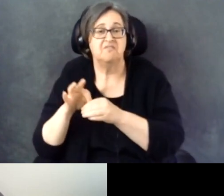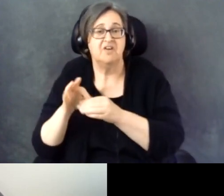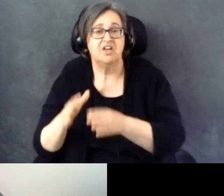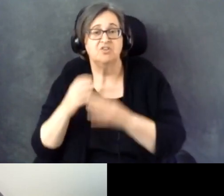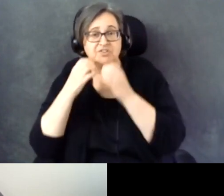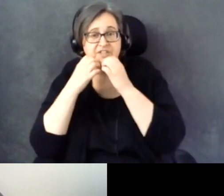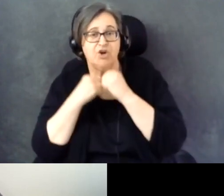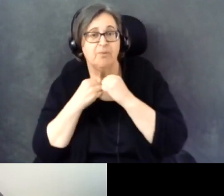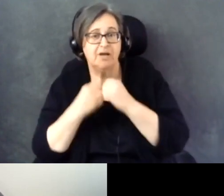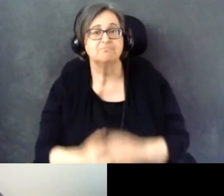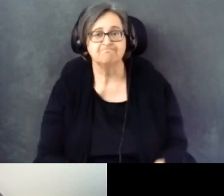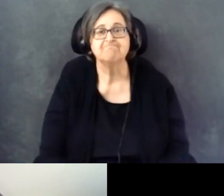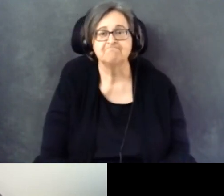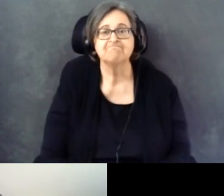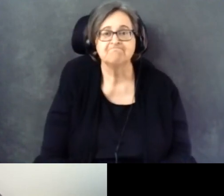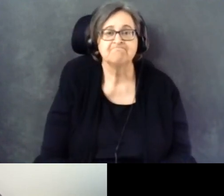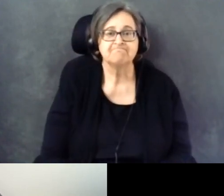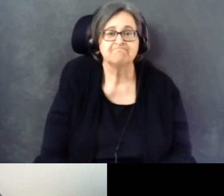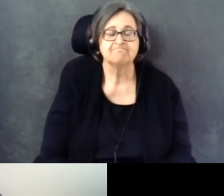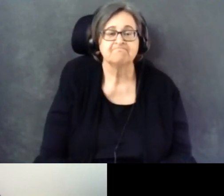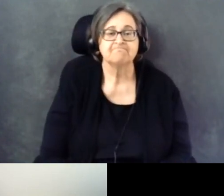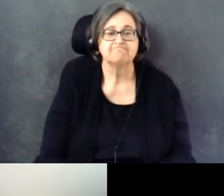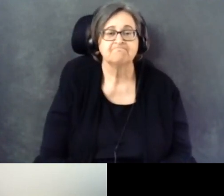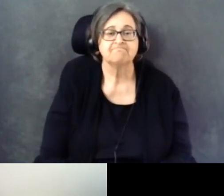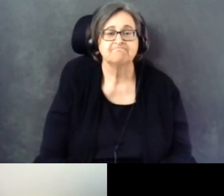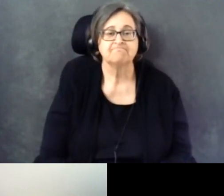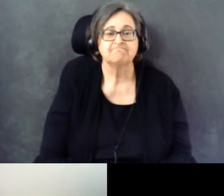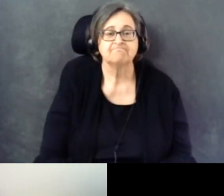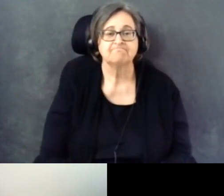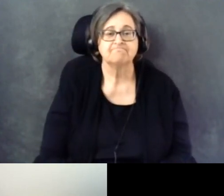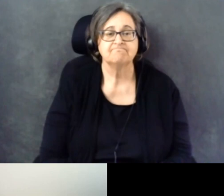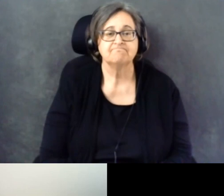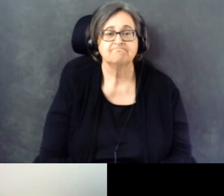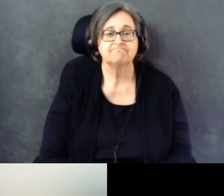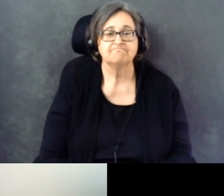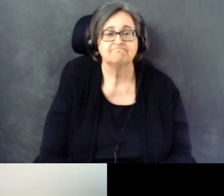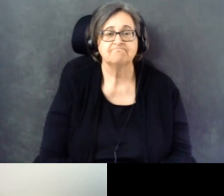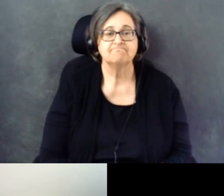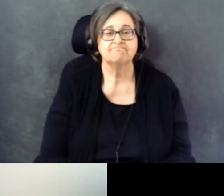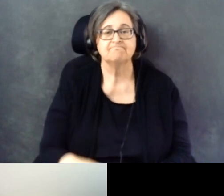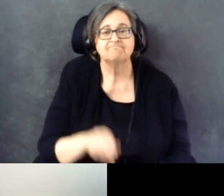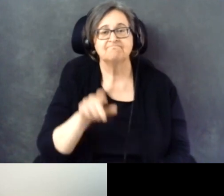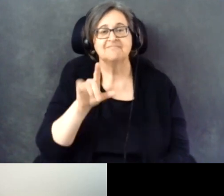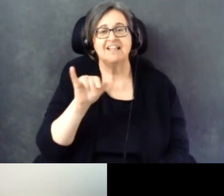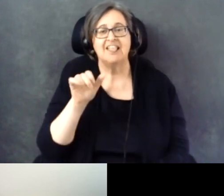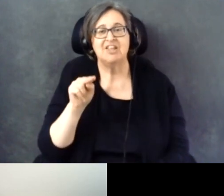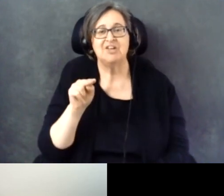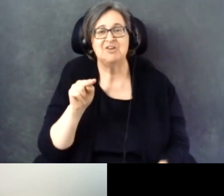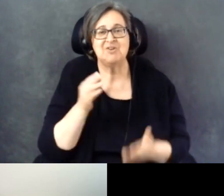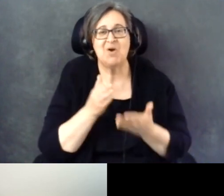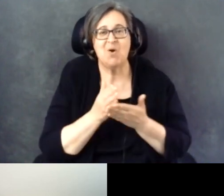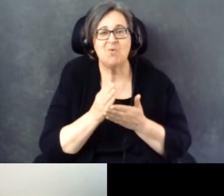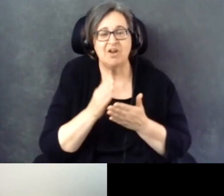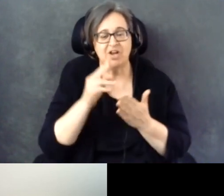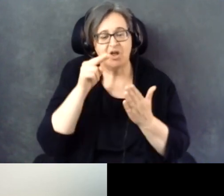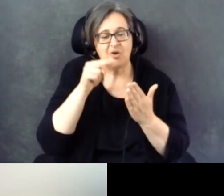All right. Looking through we've got a lot of different questions.